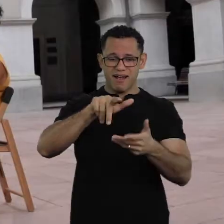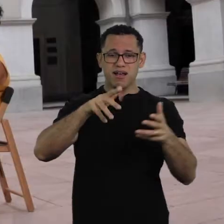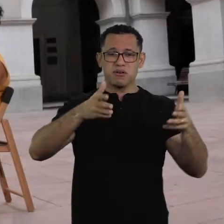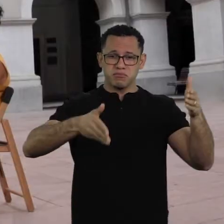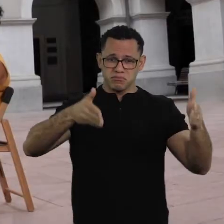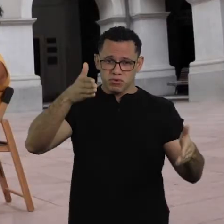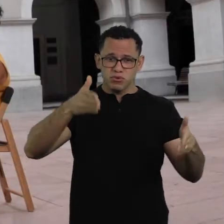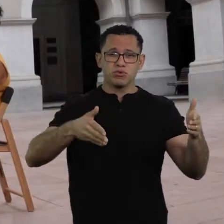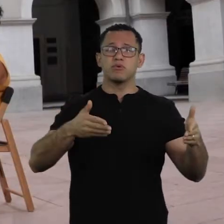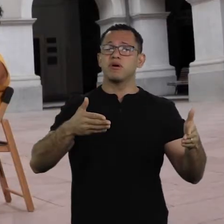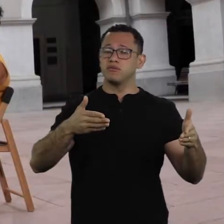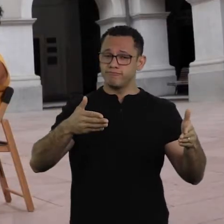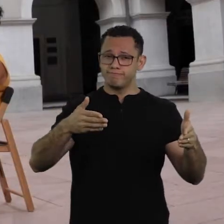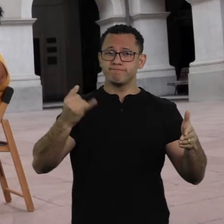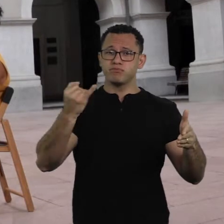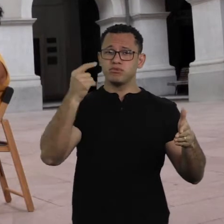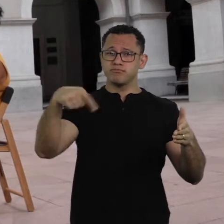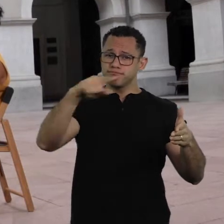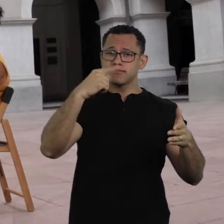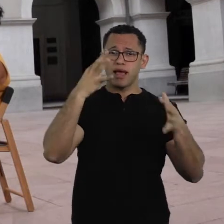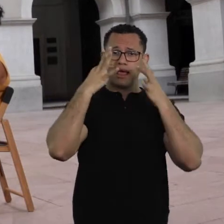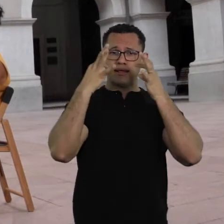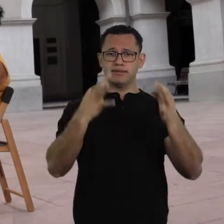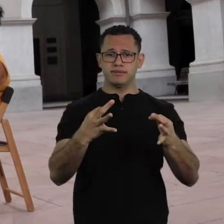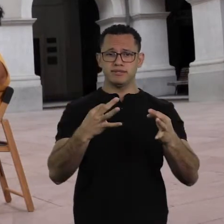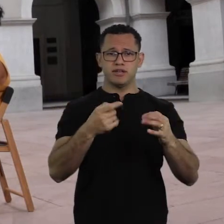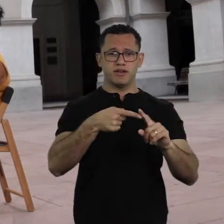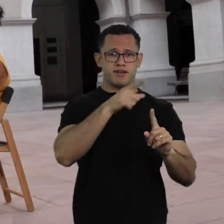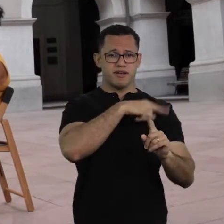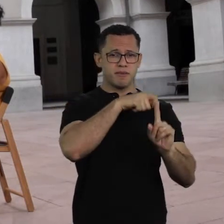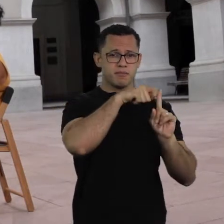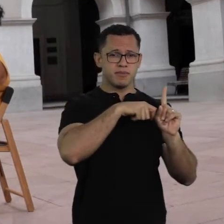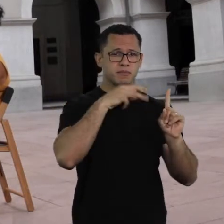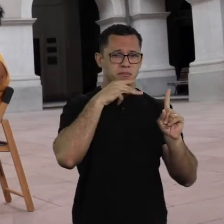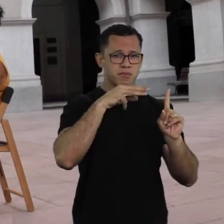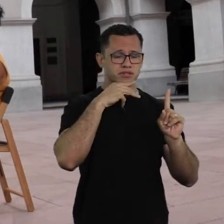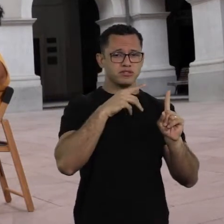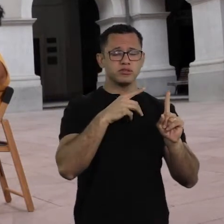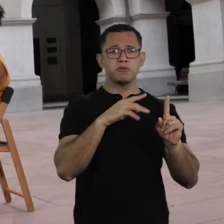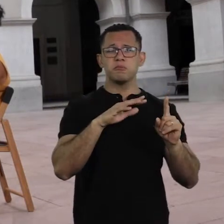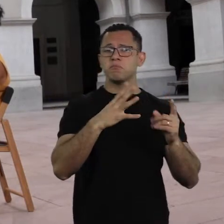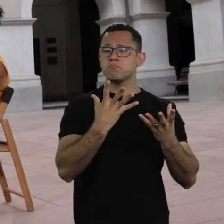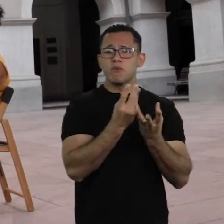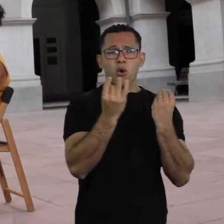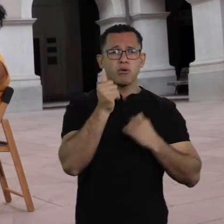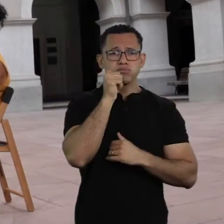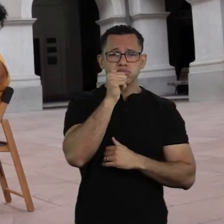in Brazil, I saw the number in March, over 8 million women left the labor market